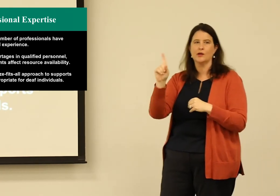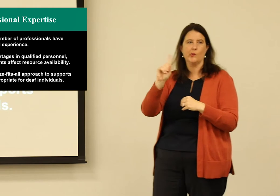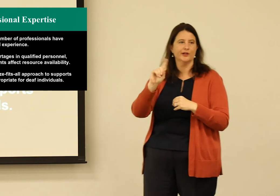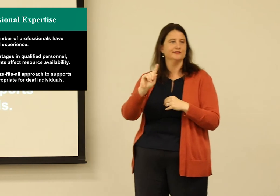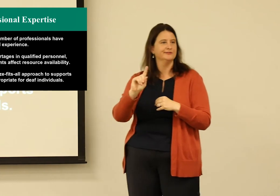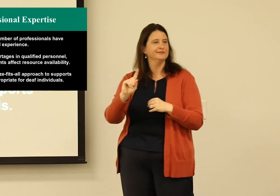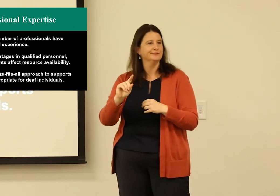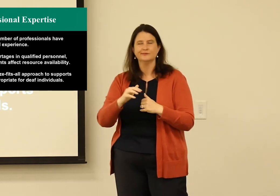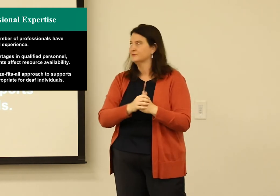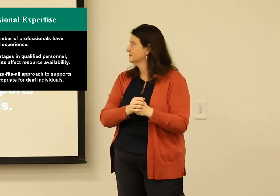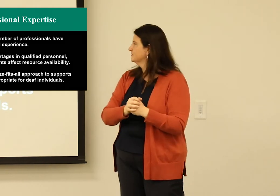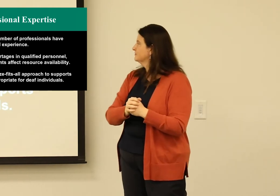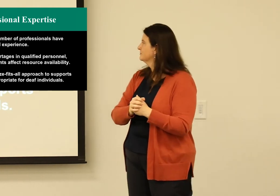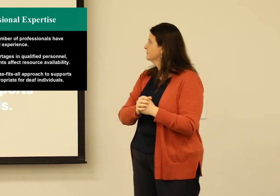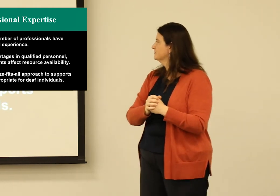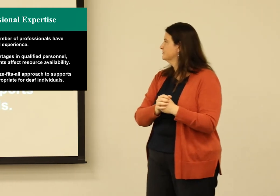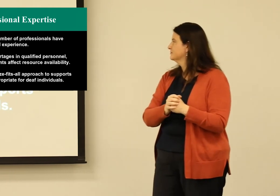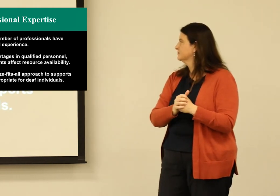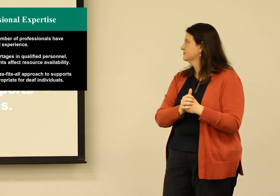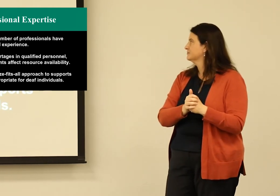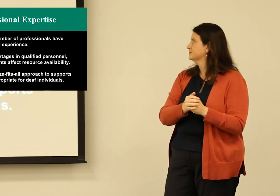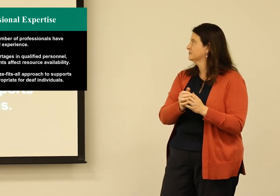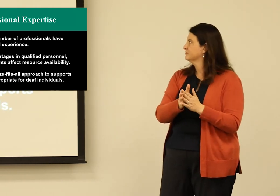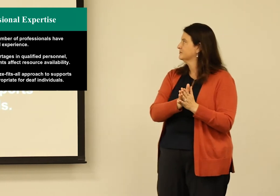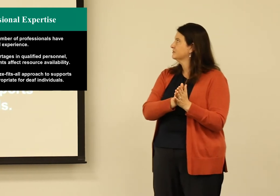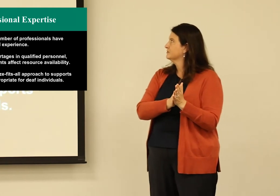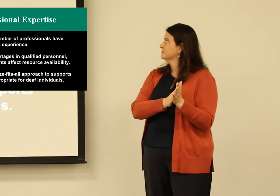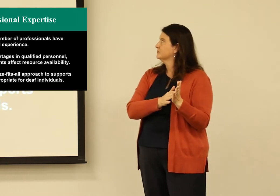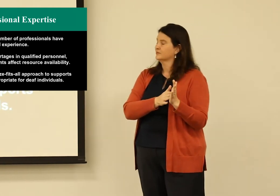but understanding where the gaps are in the system can help address it.